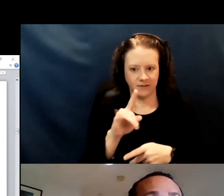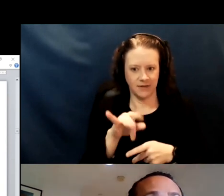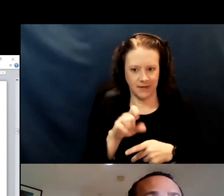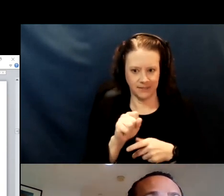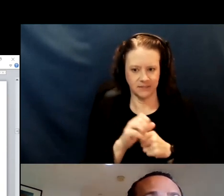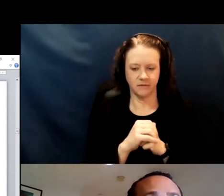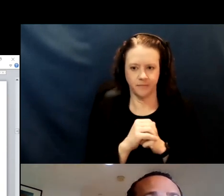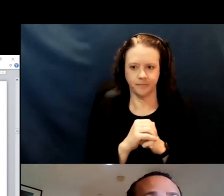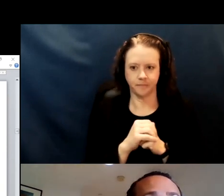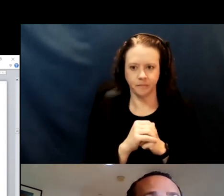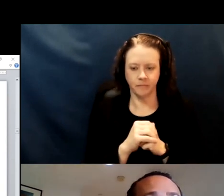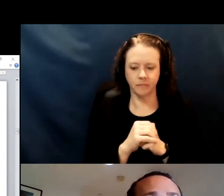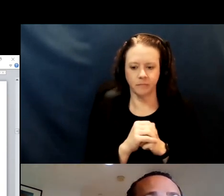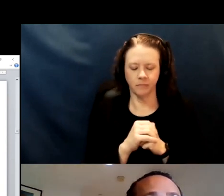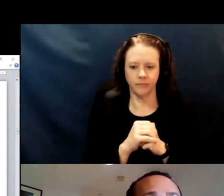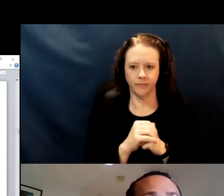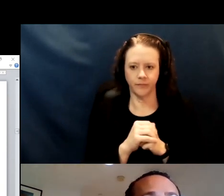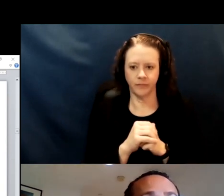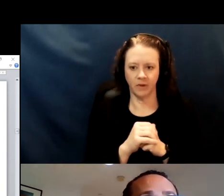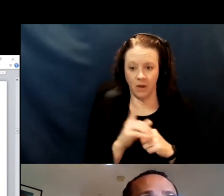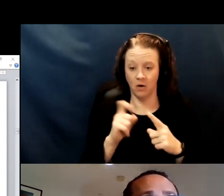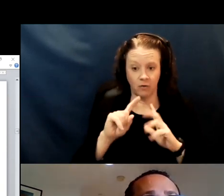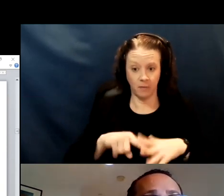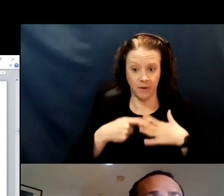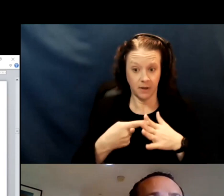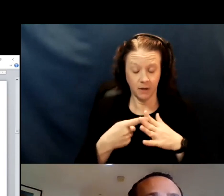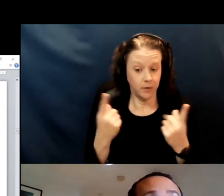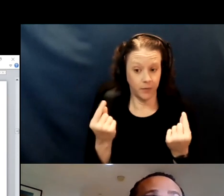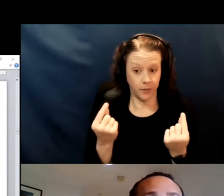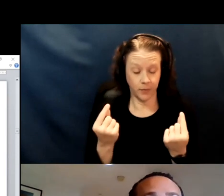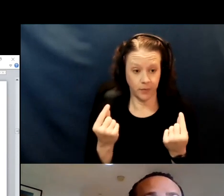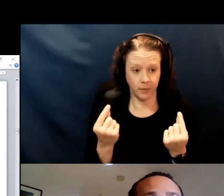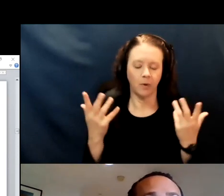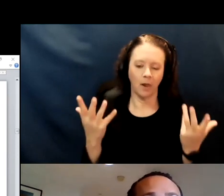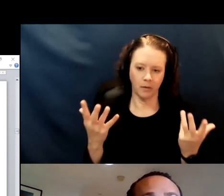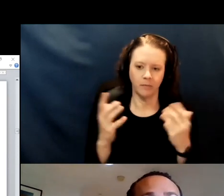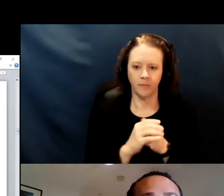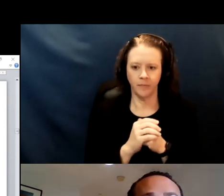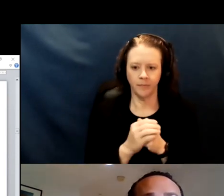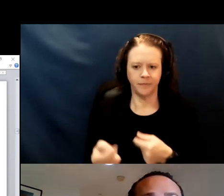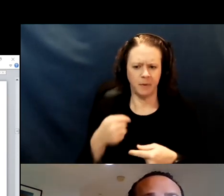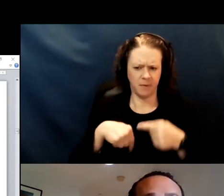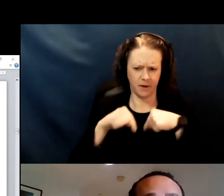So, from the beginning, well, there was a federal partnership announced